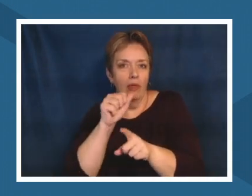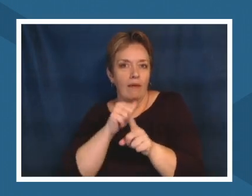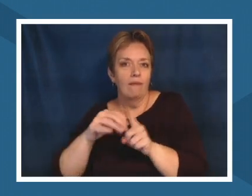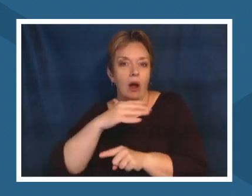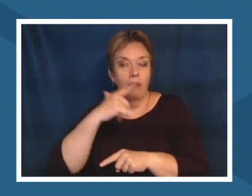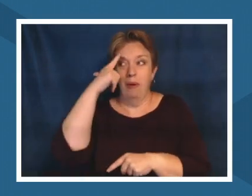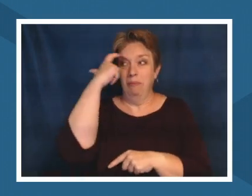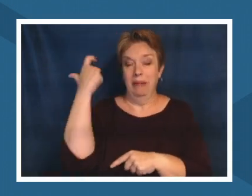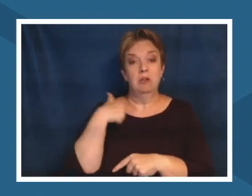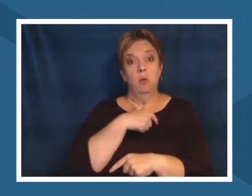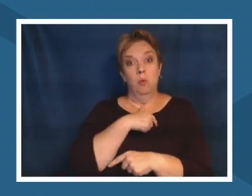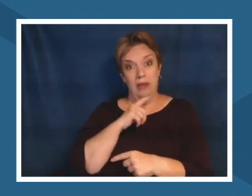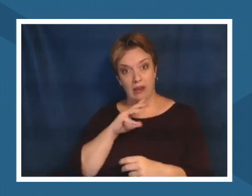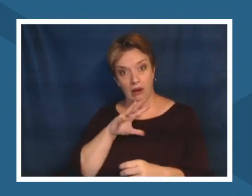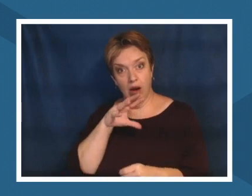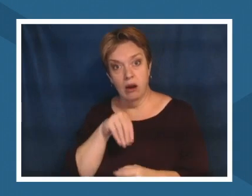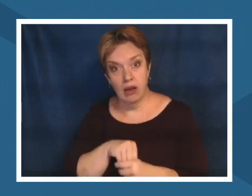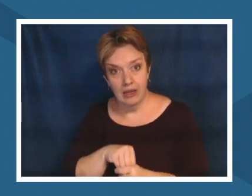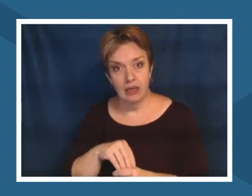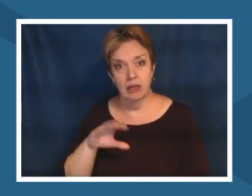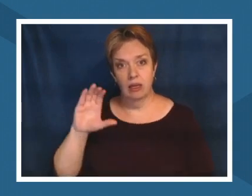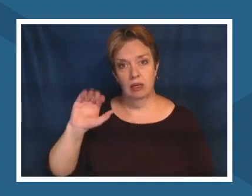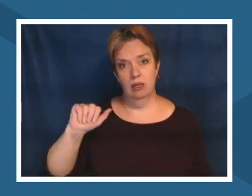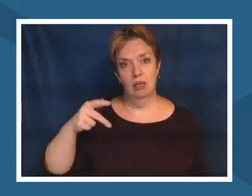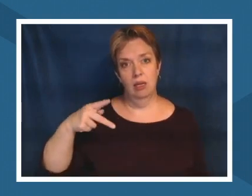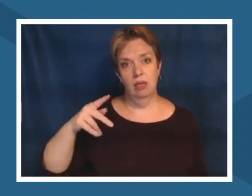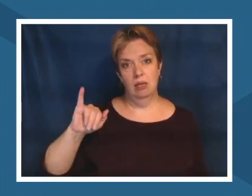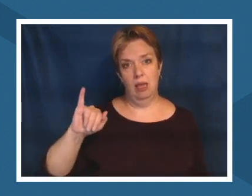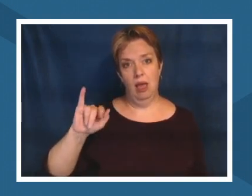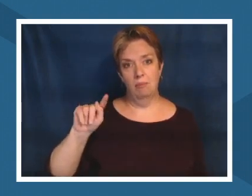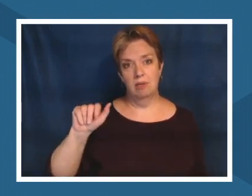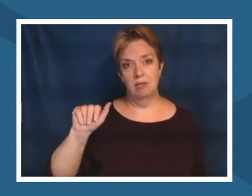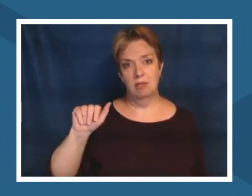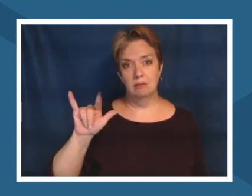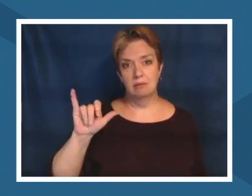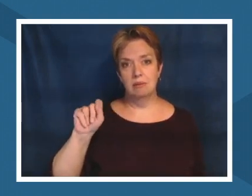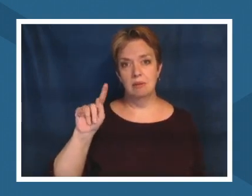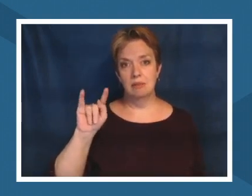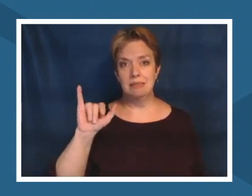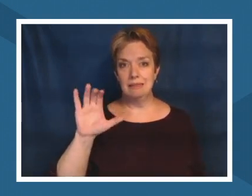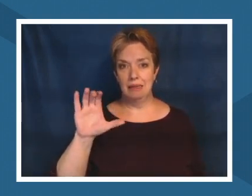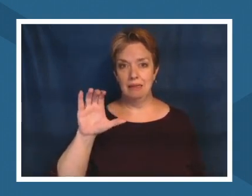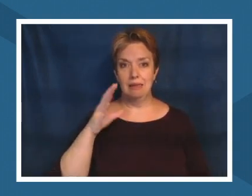the the mere fact that